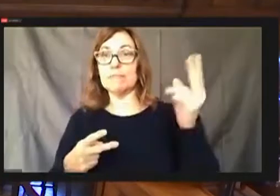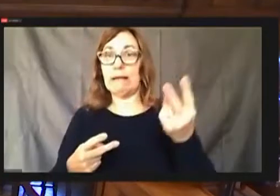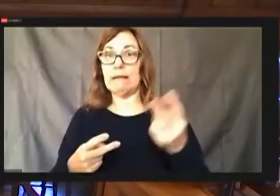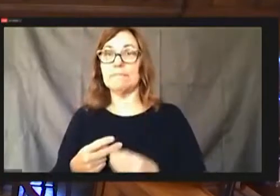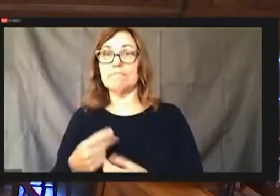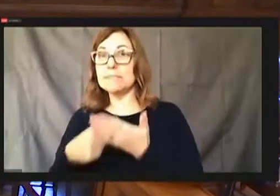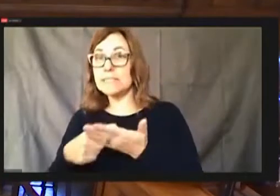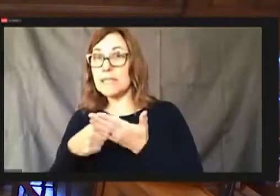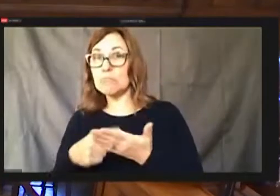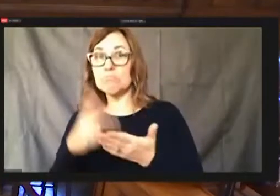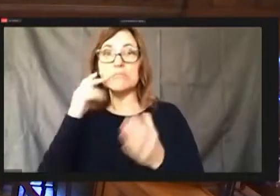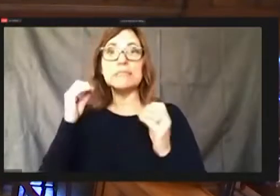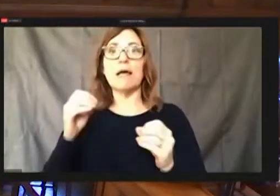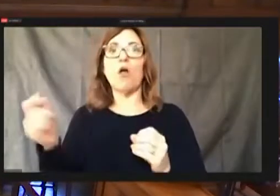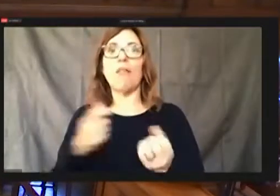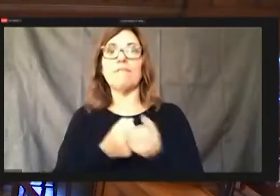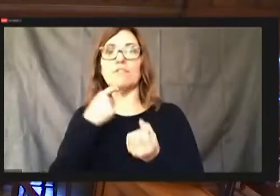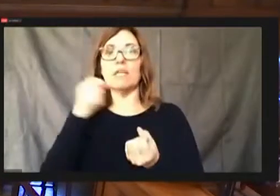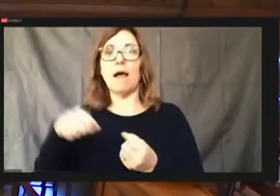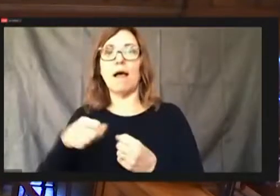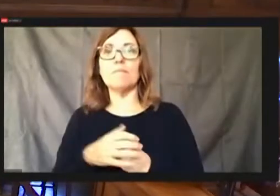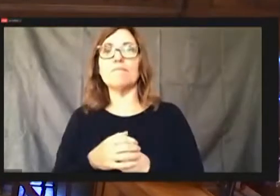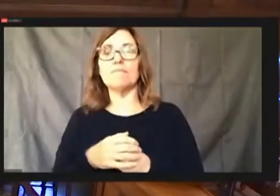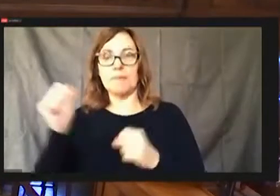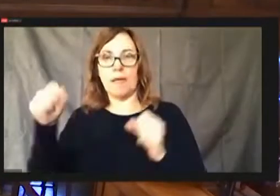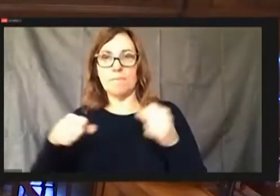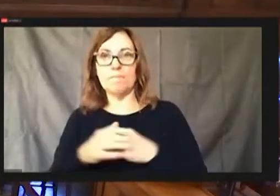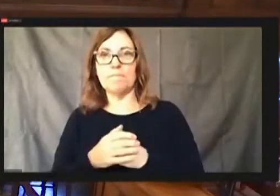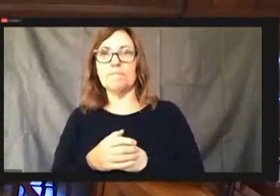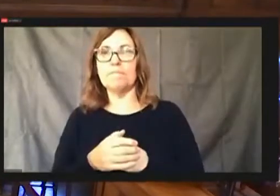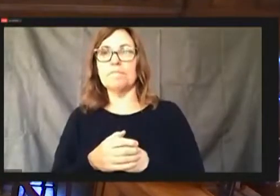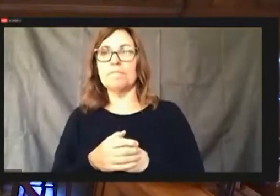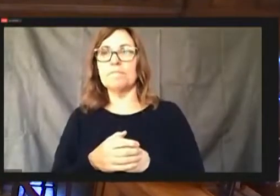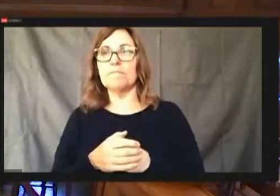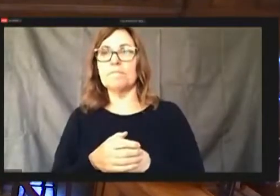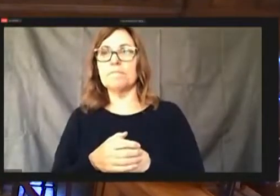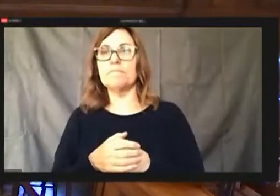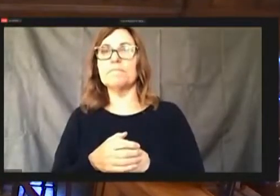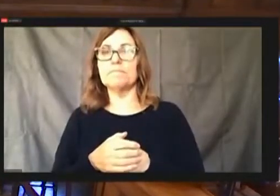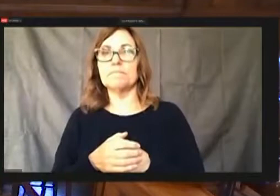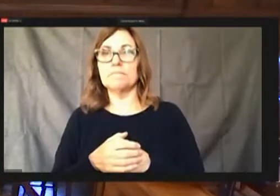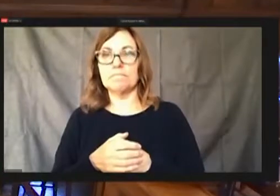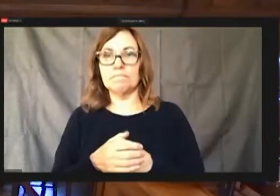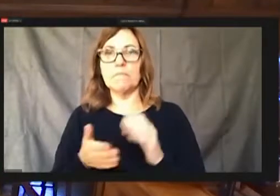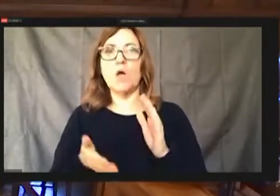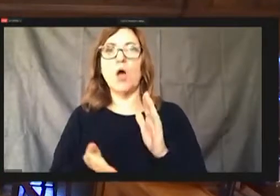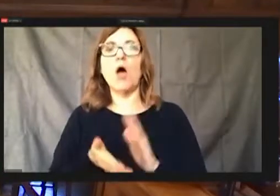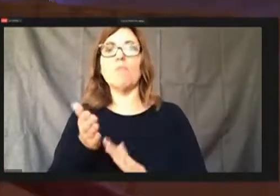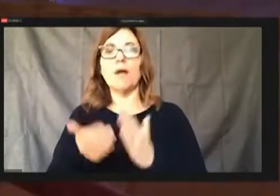All those in favor say aye, I was approved operating limit number five.